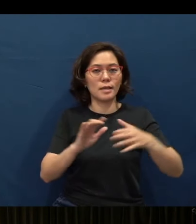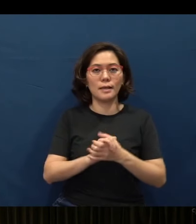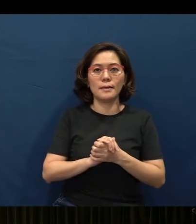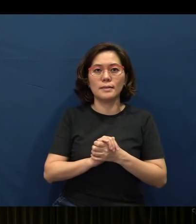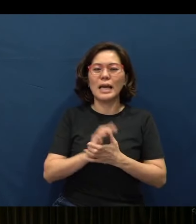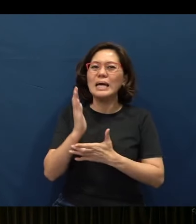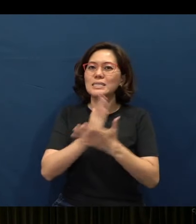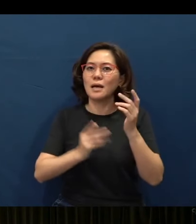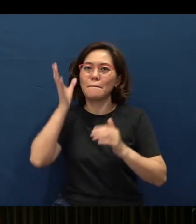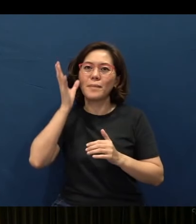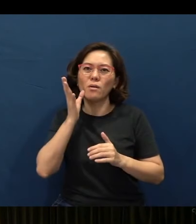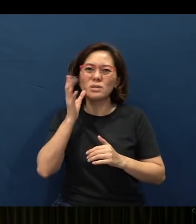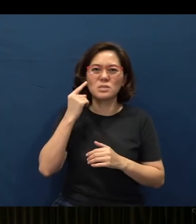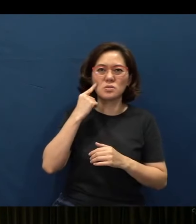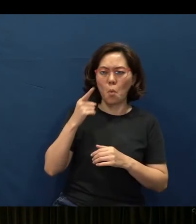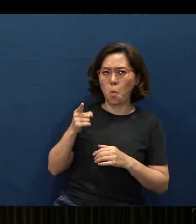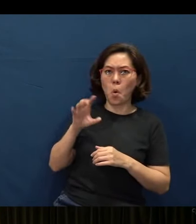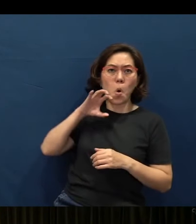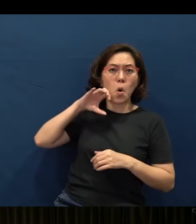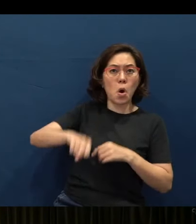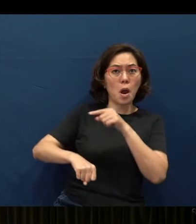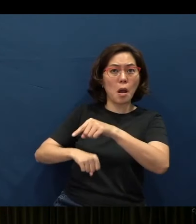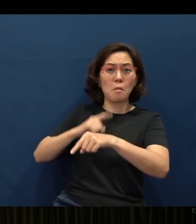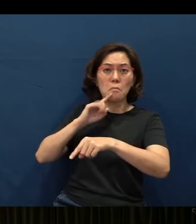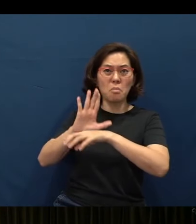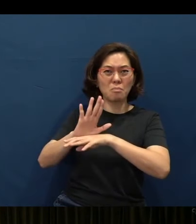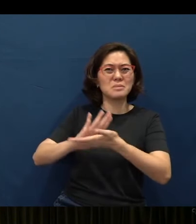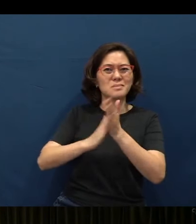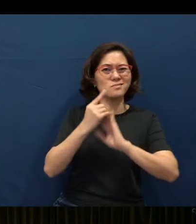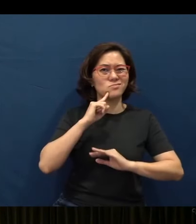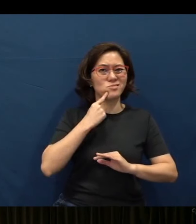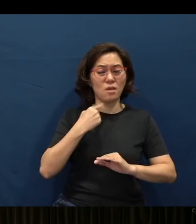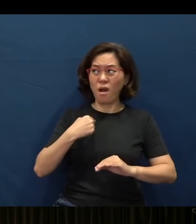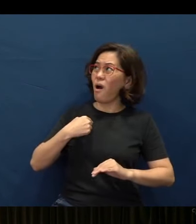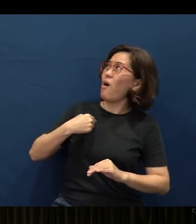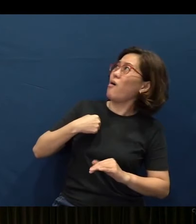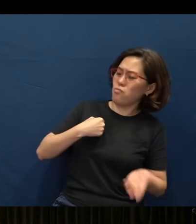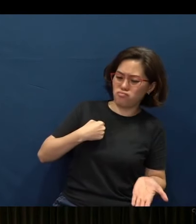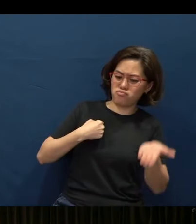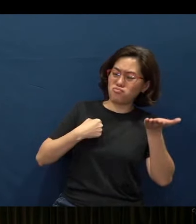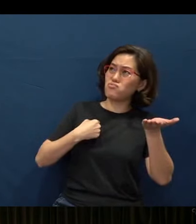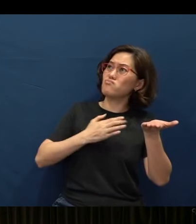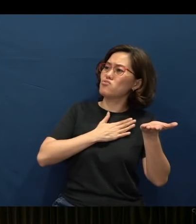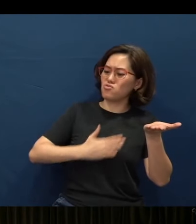Some parents, you know, if they claim this as a promise, they may be disappointed: “God”, you know, “I brought my child to Kingdom Jewels when they were young.